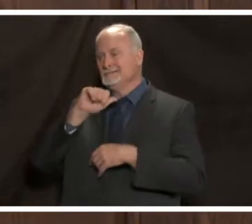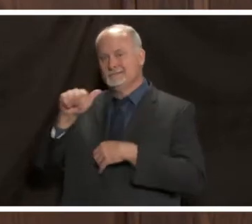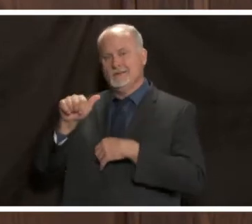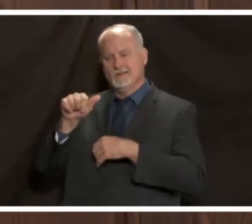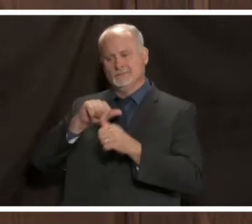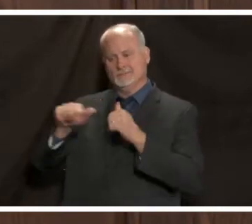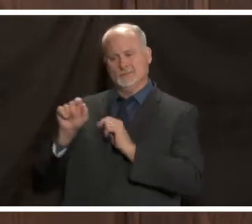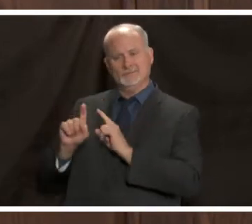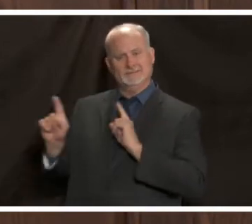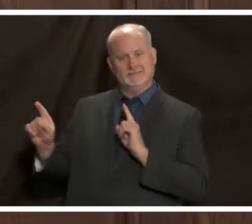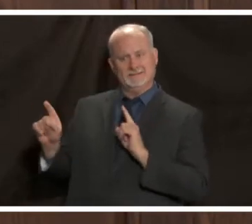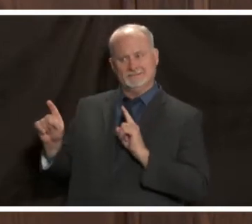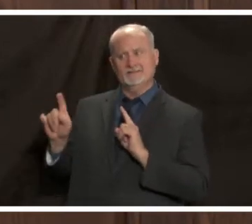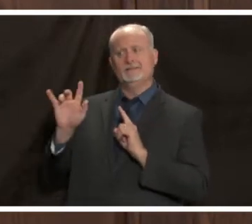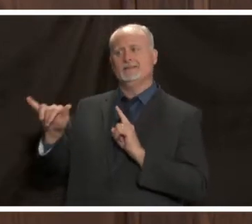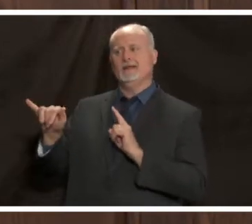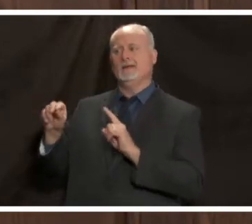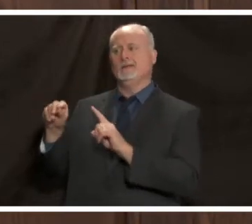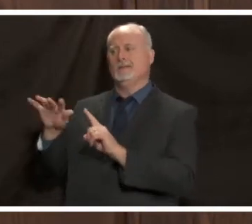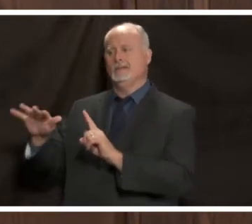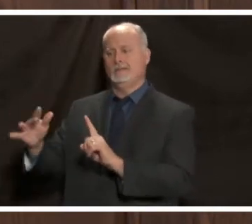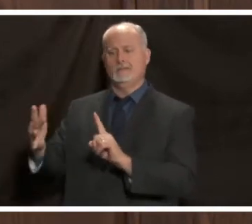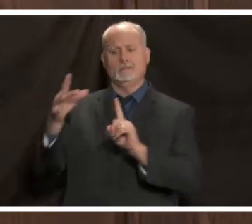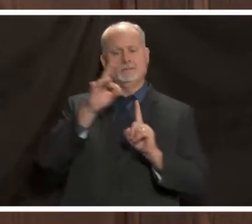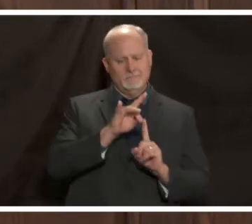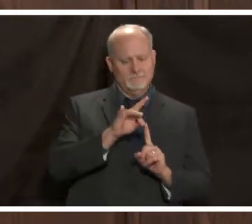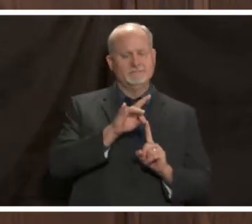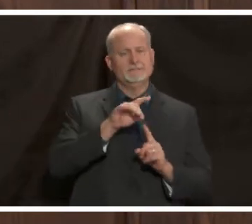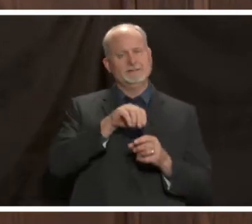so we really need help from the community to try to protect our